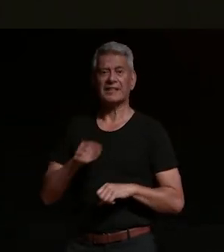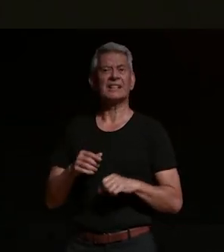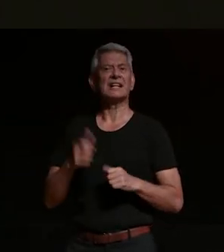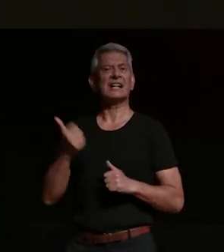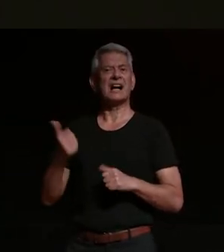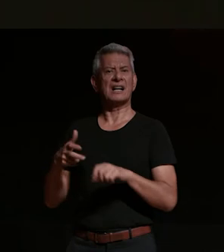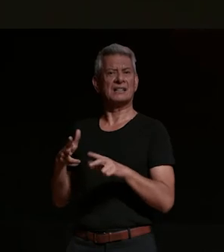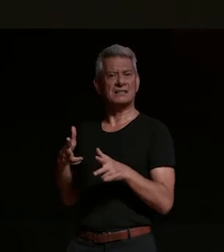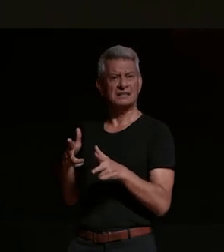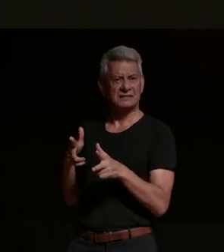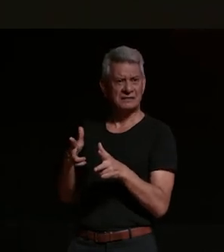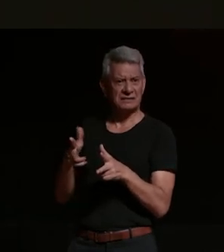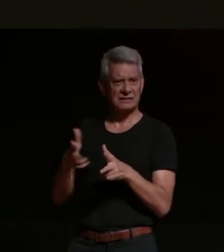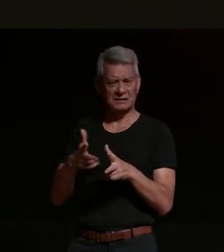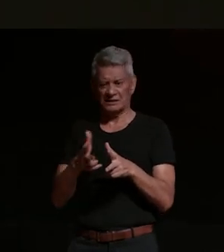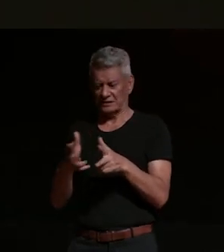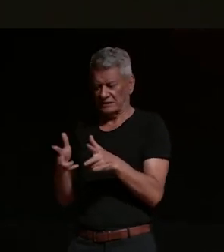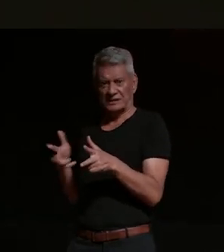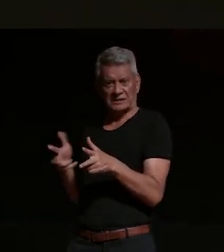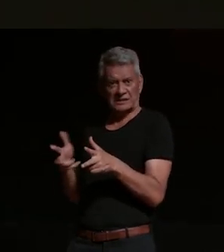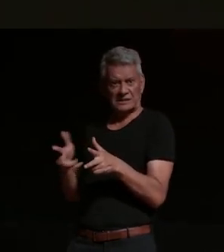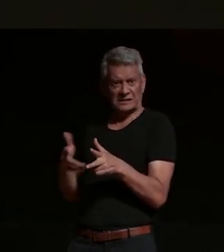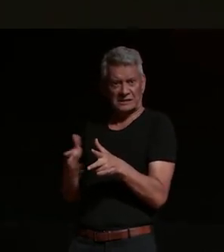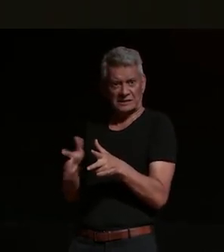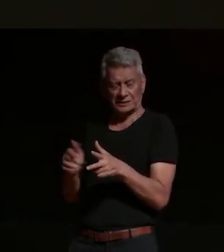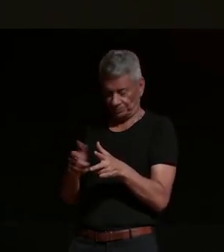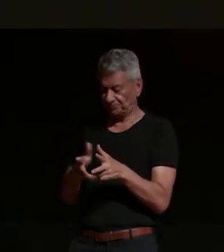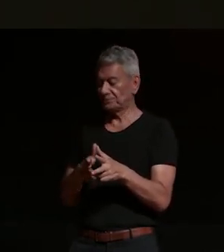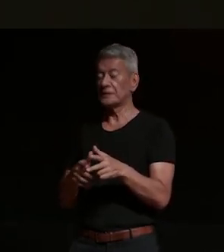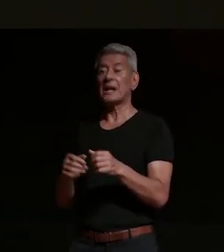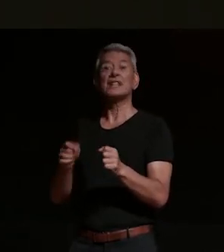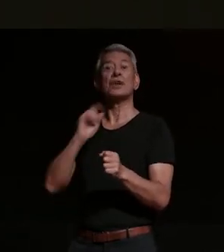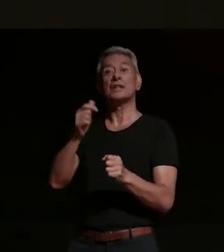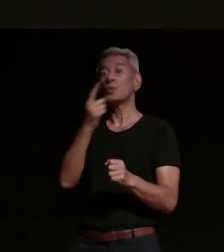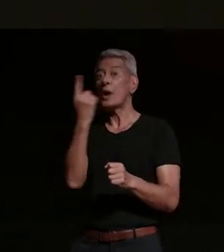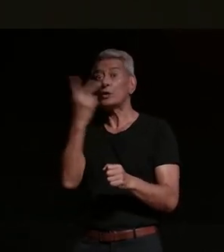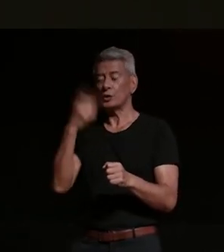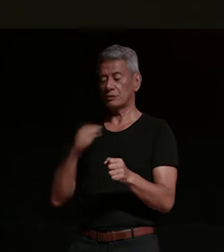group of four of us we've all started overtaking and i was the last one i'm halfway across you know